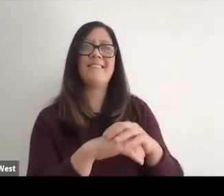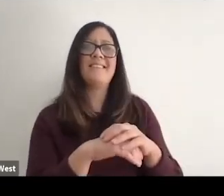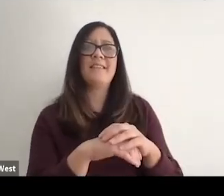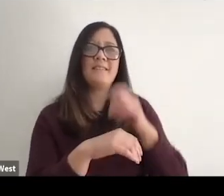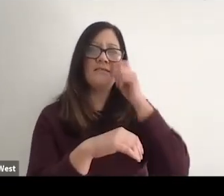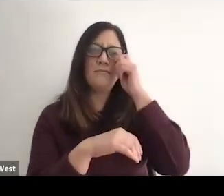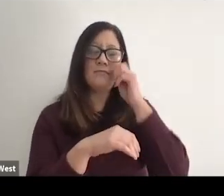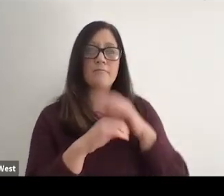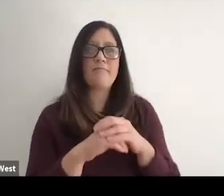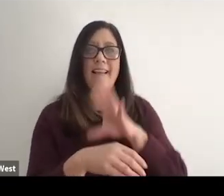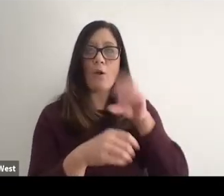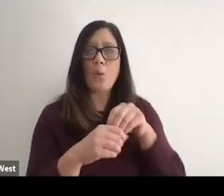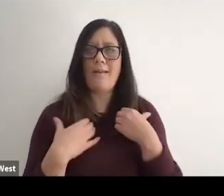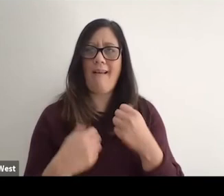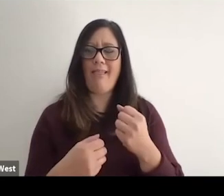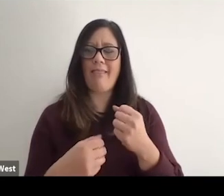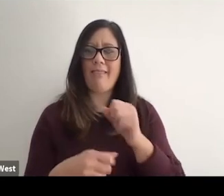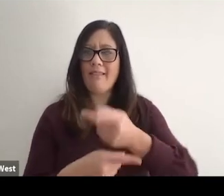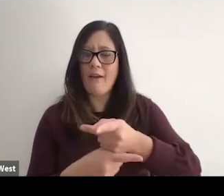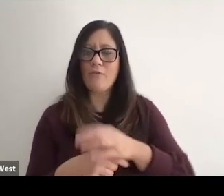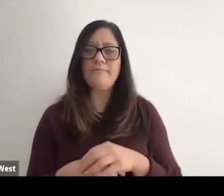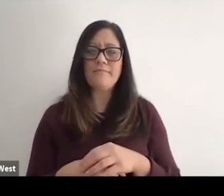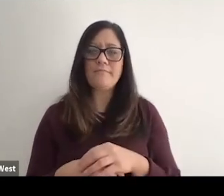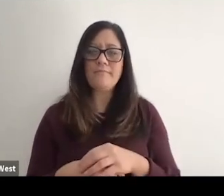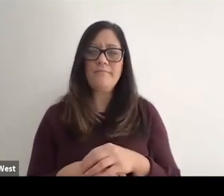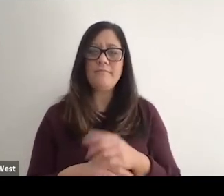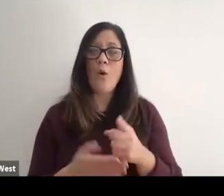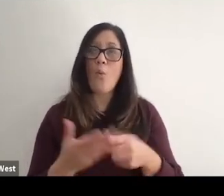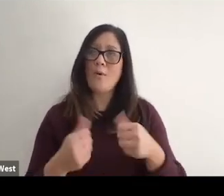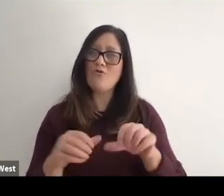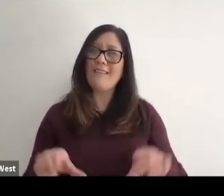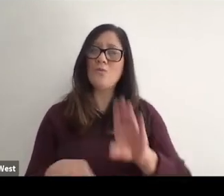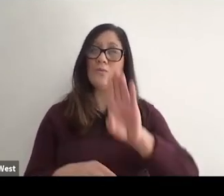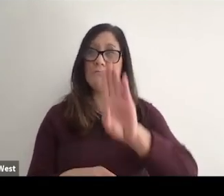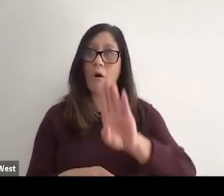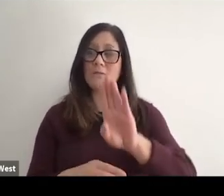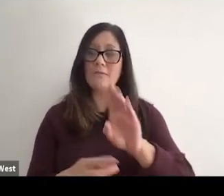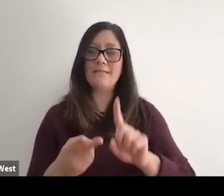So part of what we've been trying to do here in Boston and in our Harvard